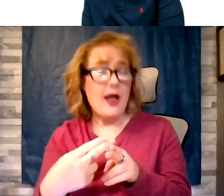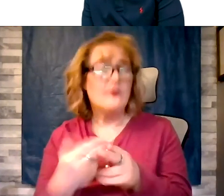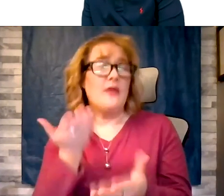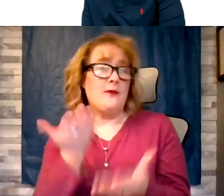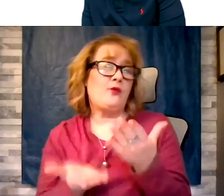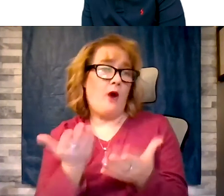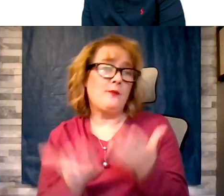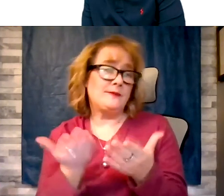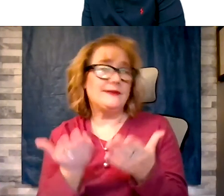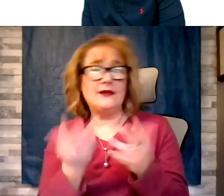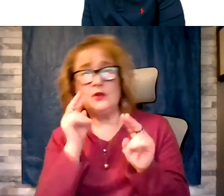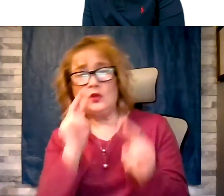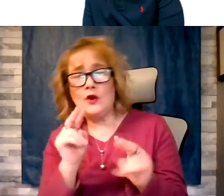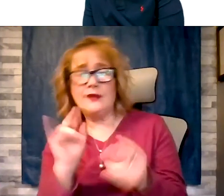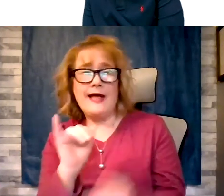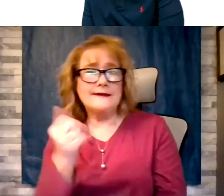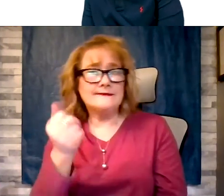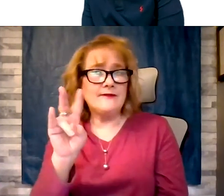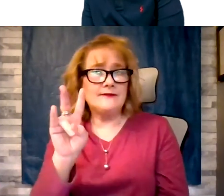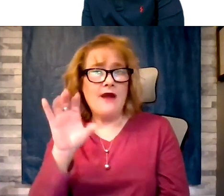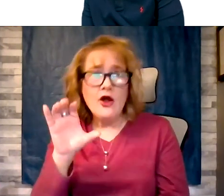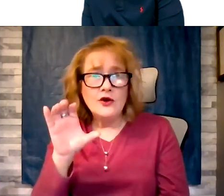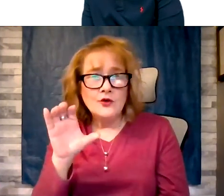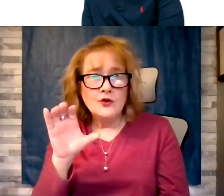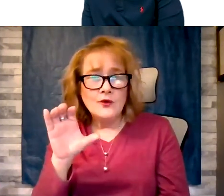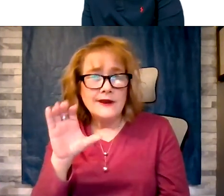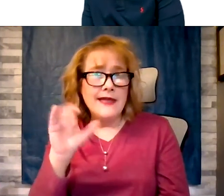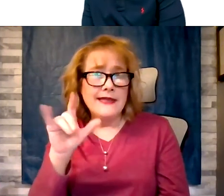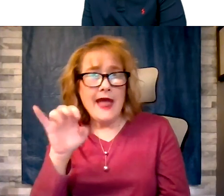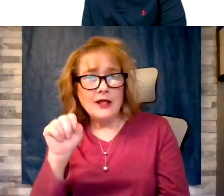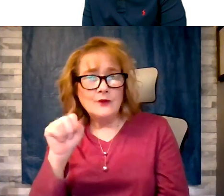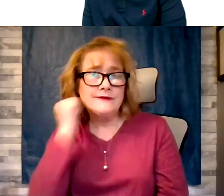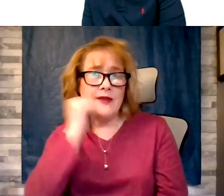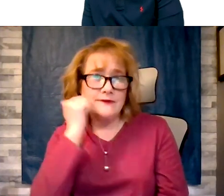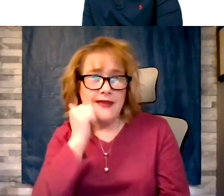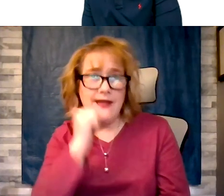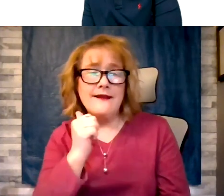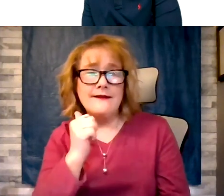calories a day and exercising.